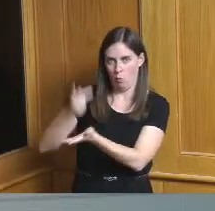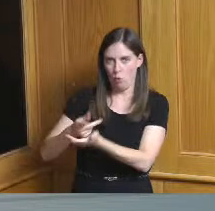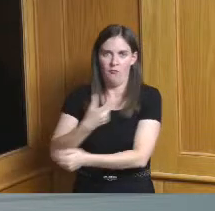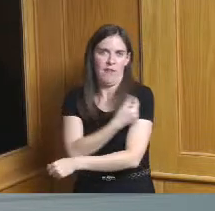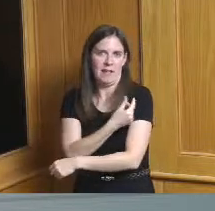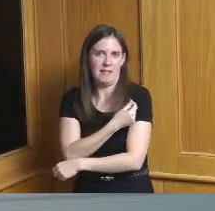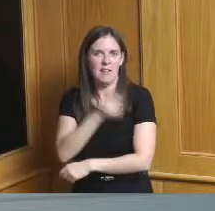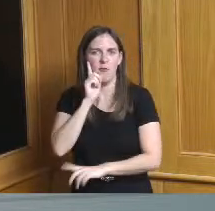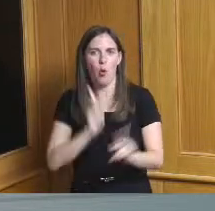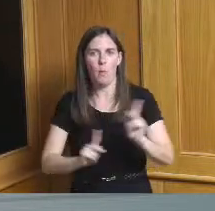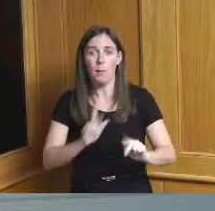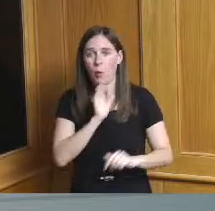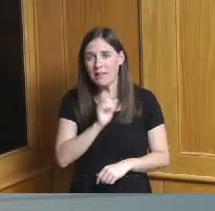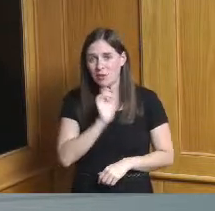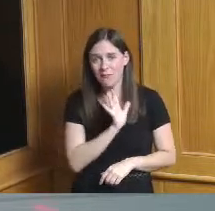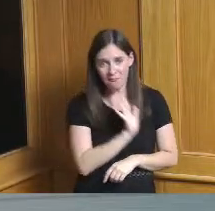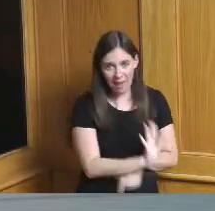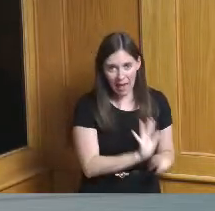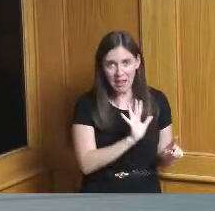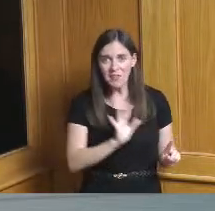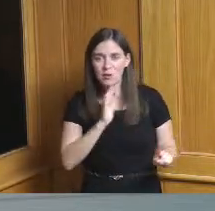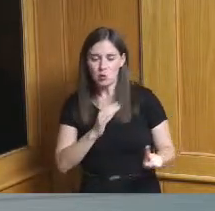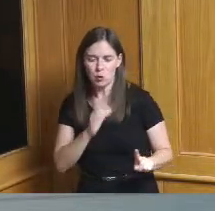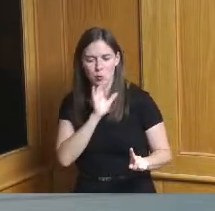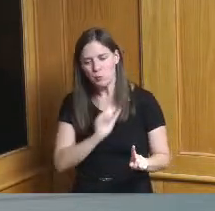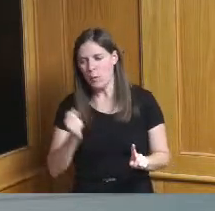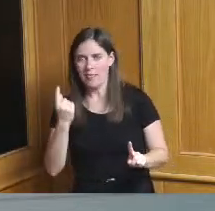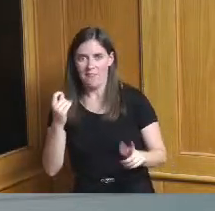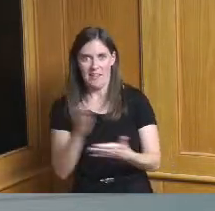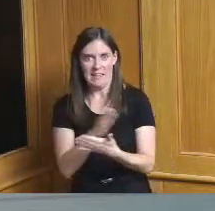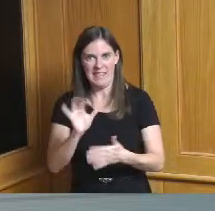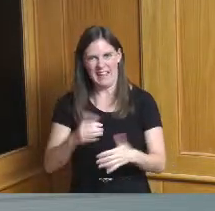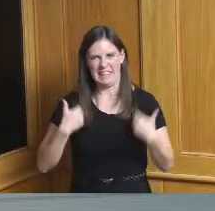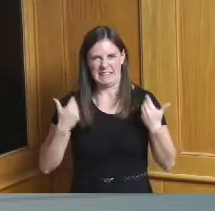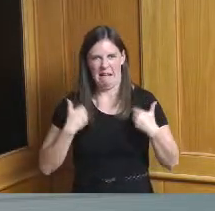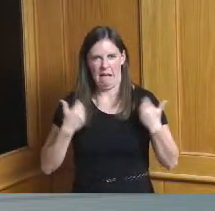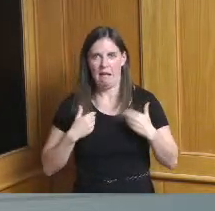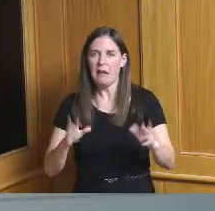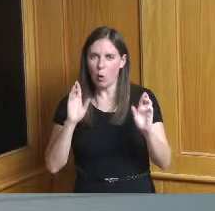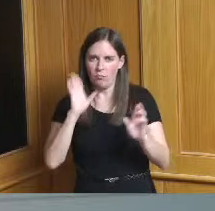five to eleven and we can start to make some progress for the zero to nineteen-year-olds